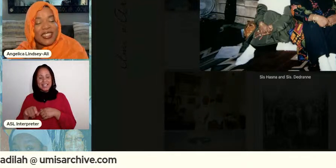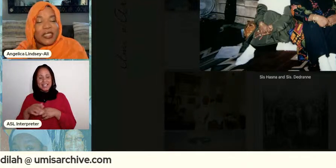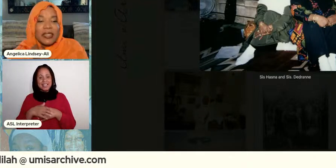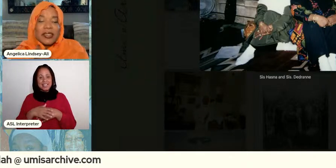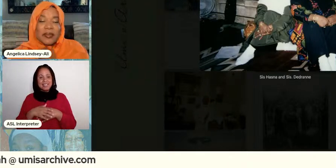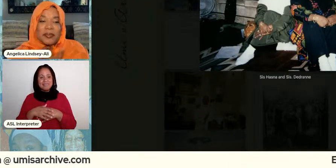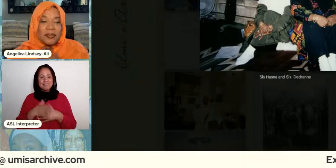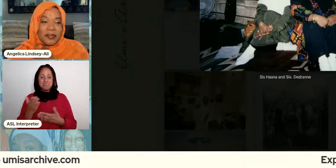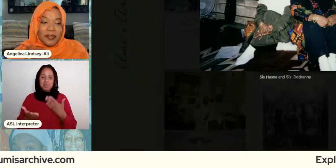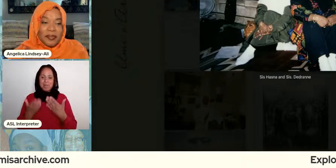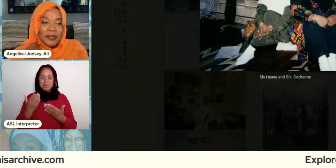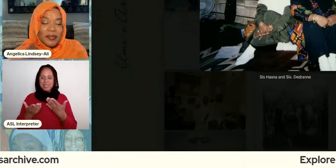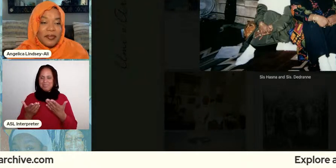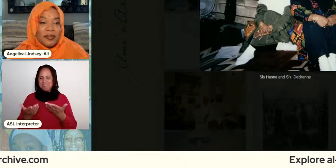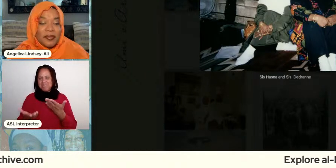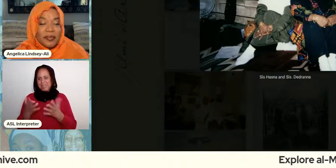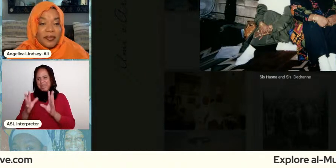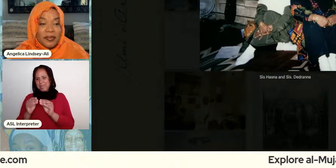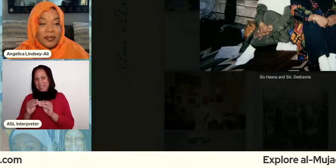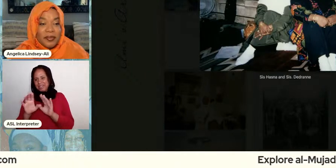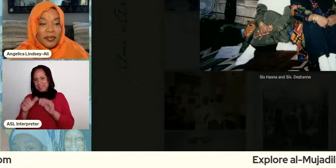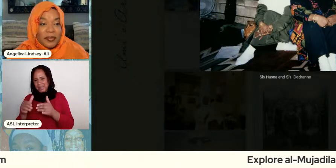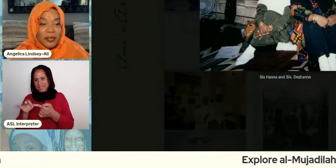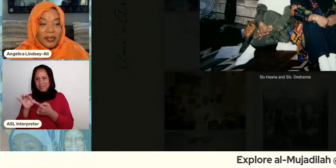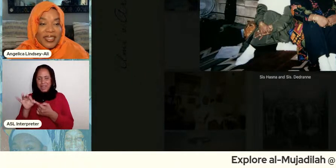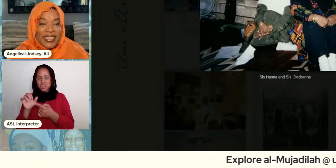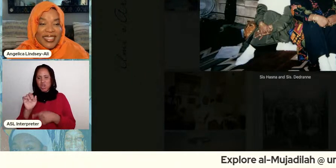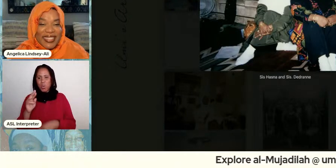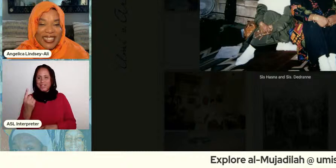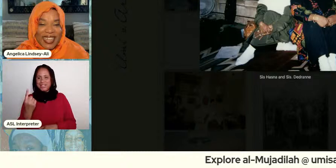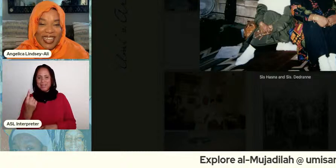was a committee meeting or something because these sisters is always doing something so brother was